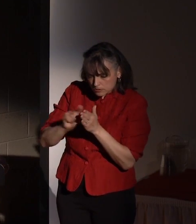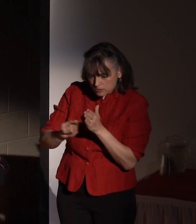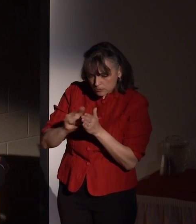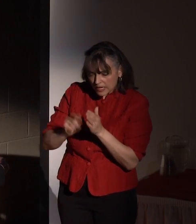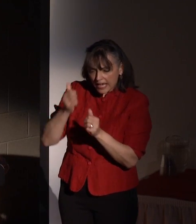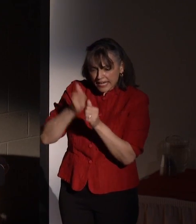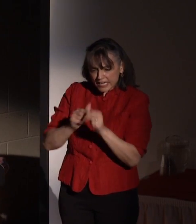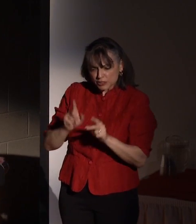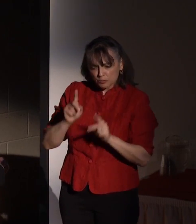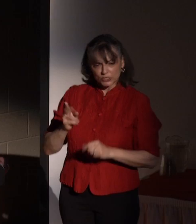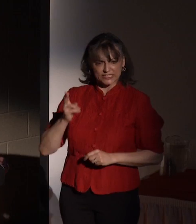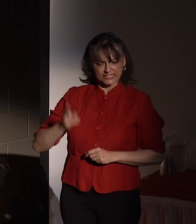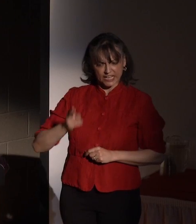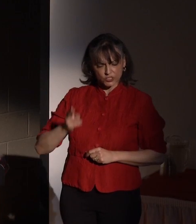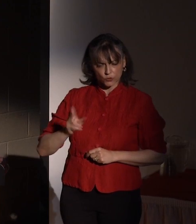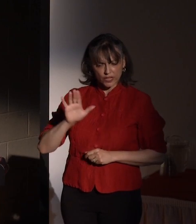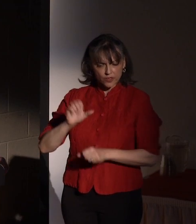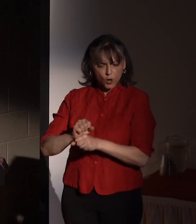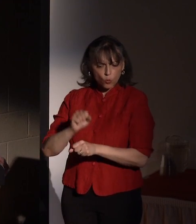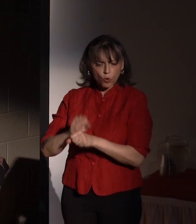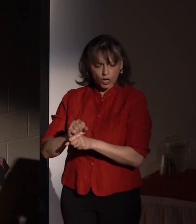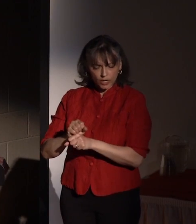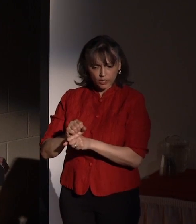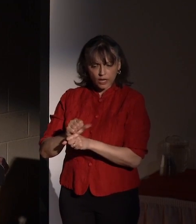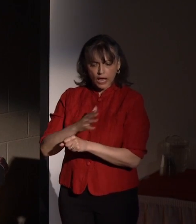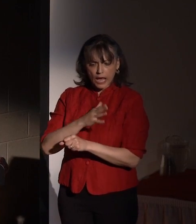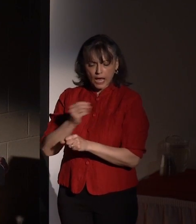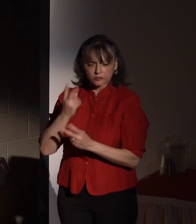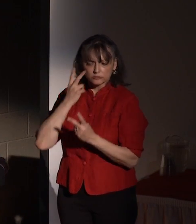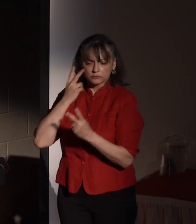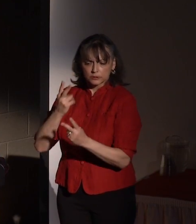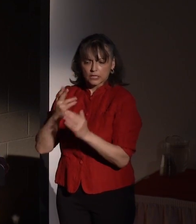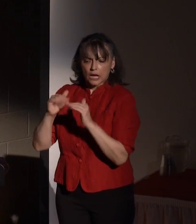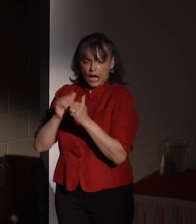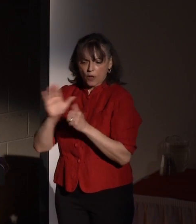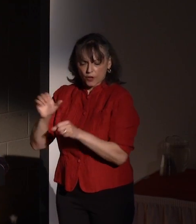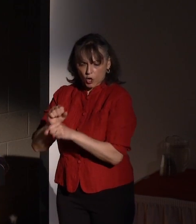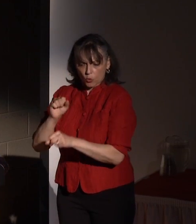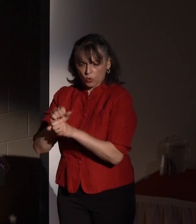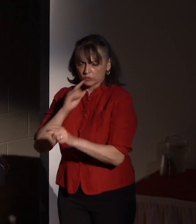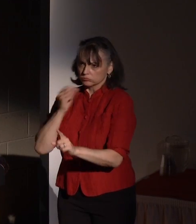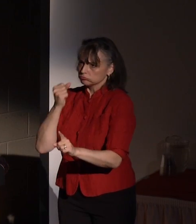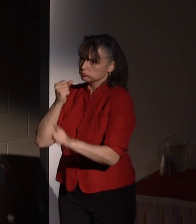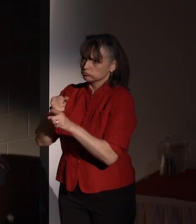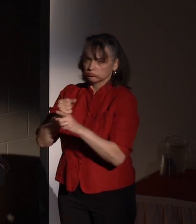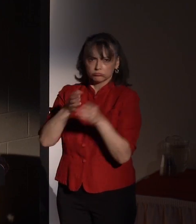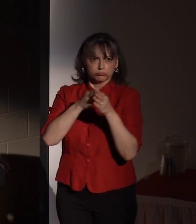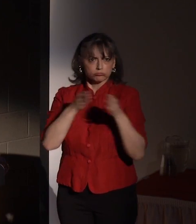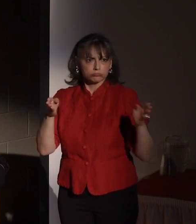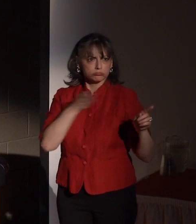individual's work and assesses the breadth of the impact of the nominees' creations.